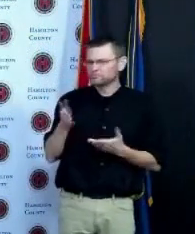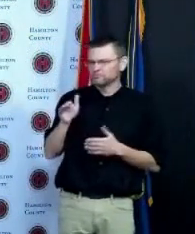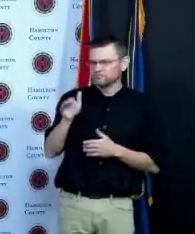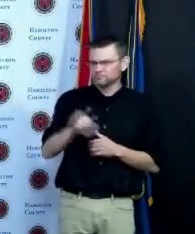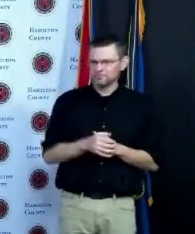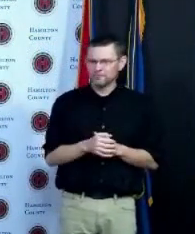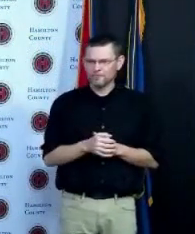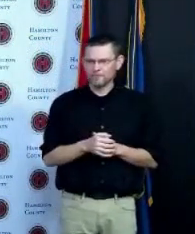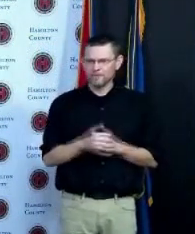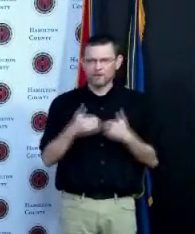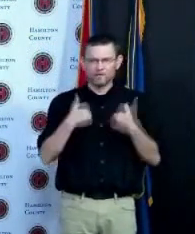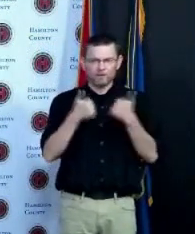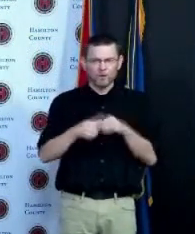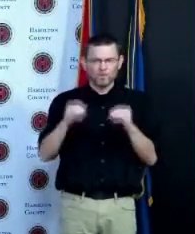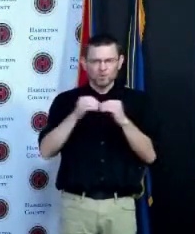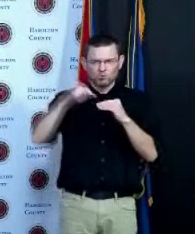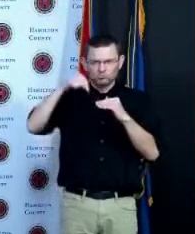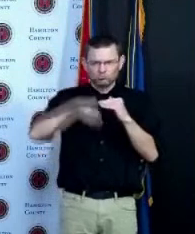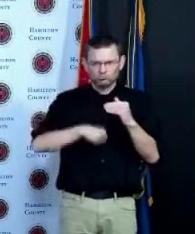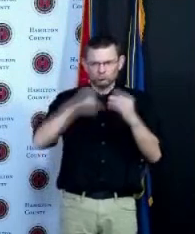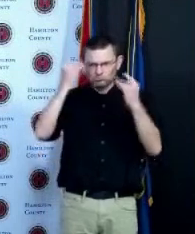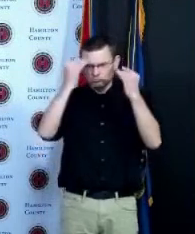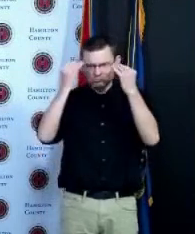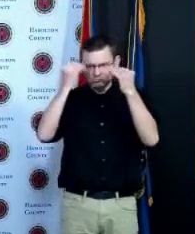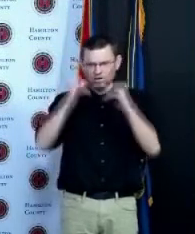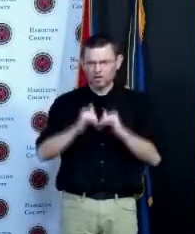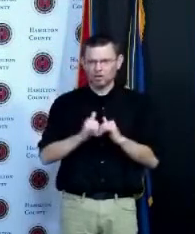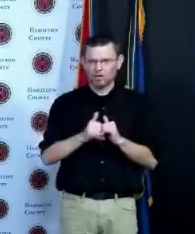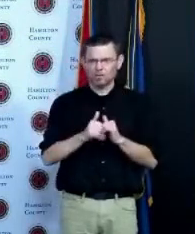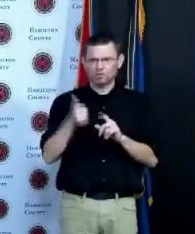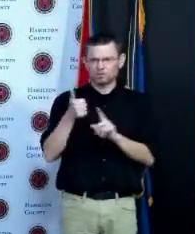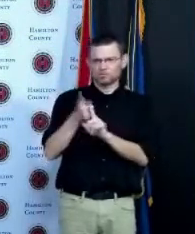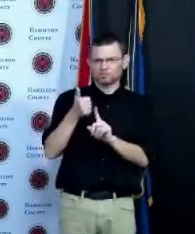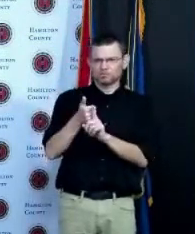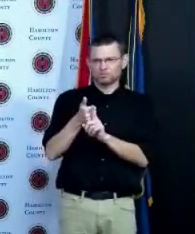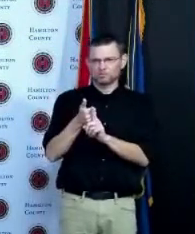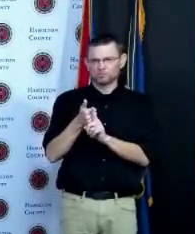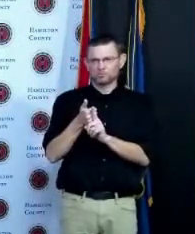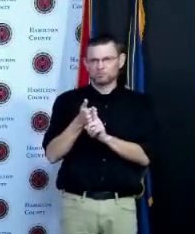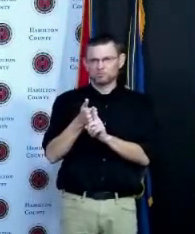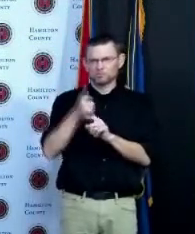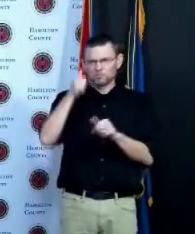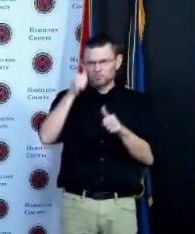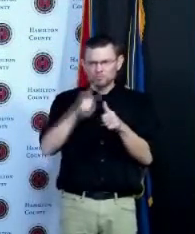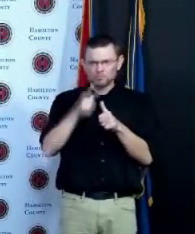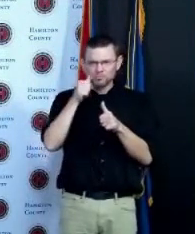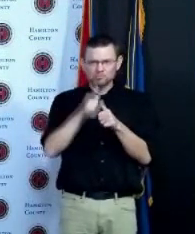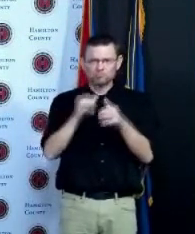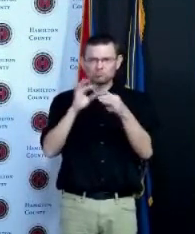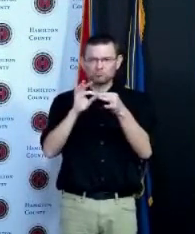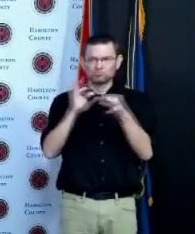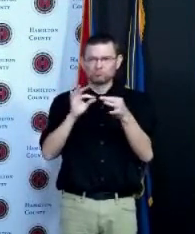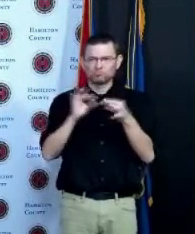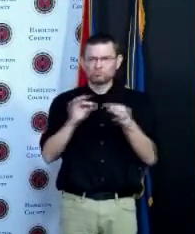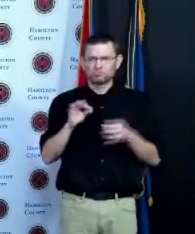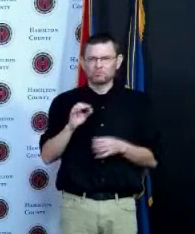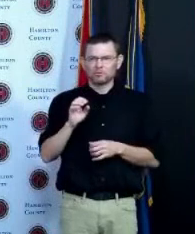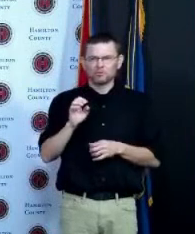deeper thoughts about how you were discussing the pandemic in the early stages and how you're